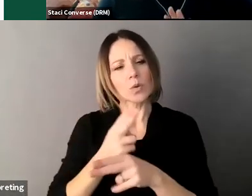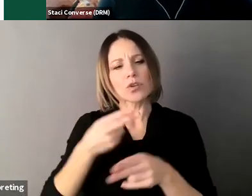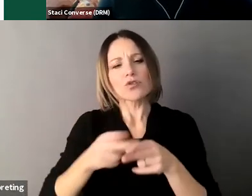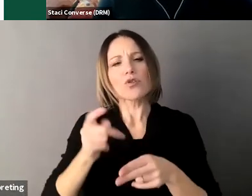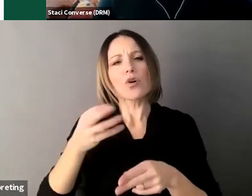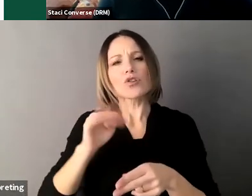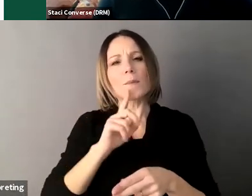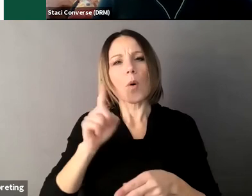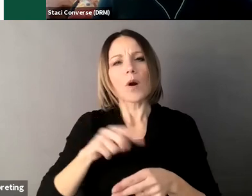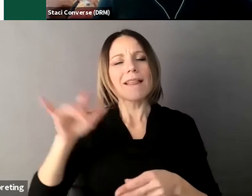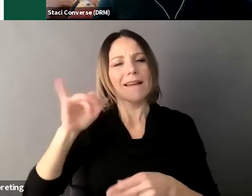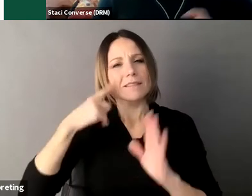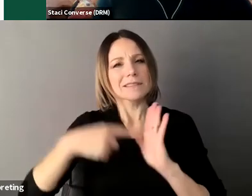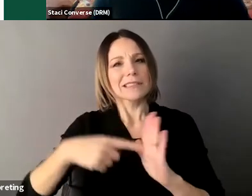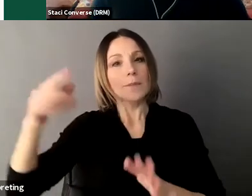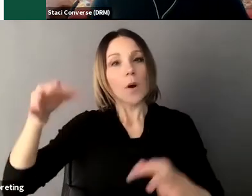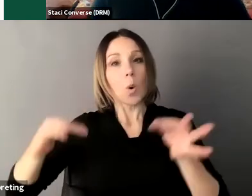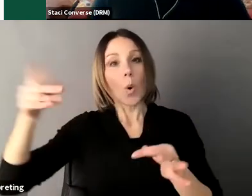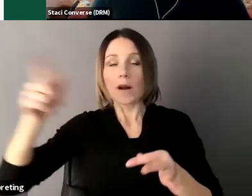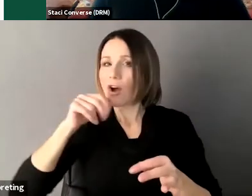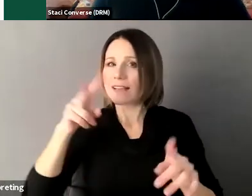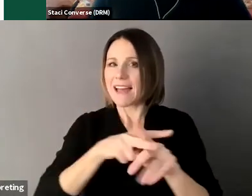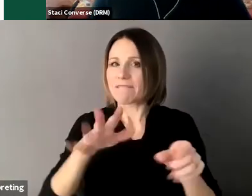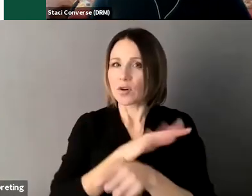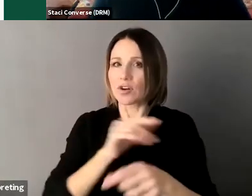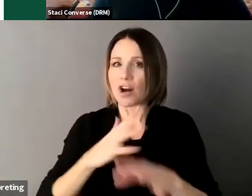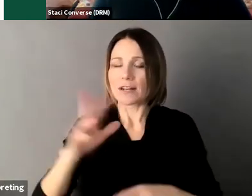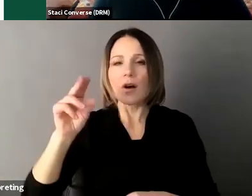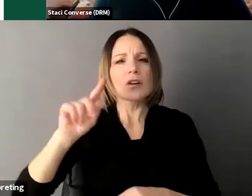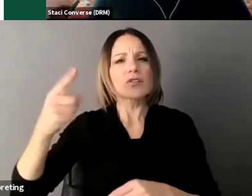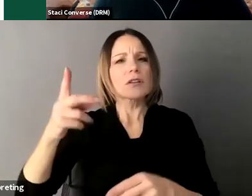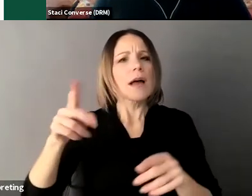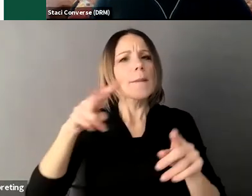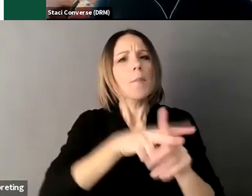appoints someone and it's for a single transaction or a series of transactions